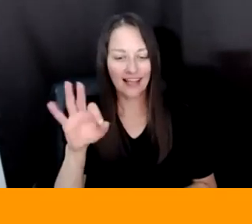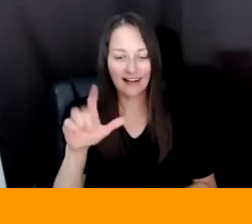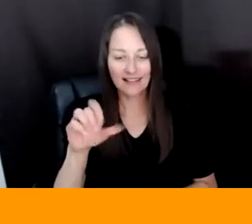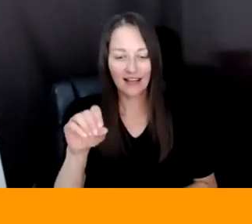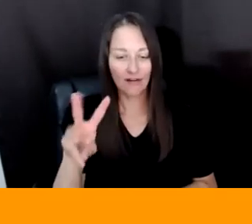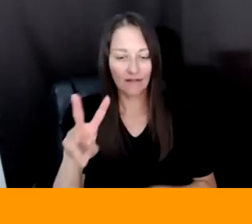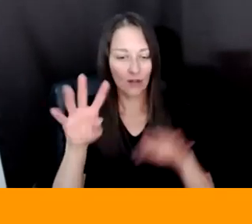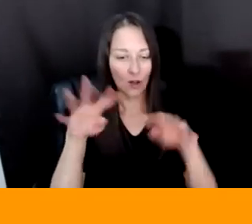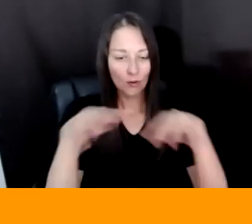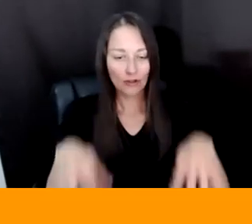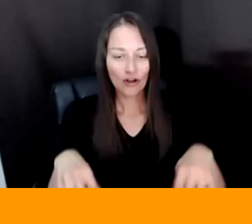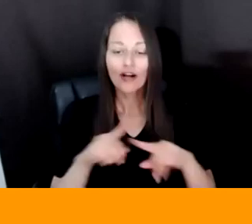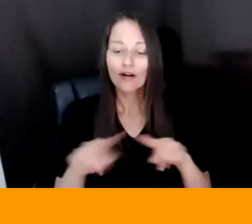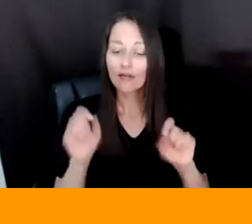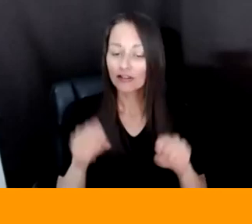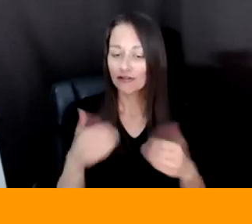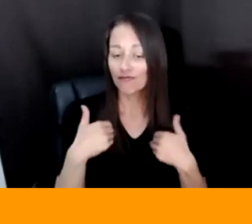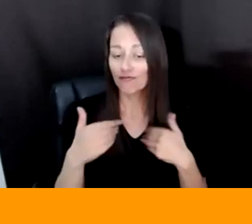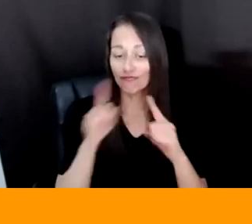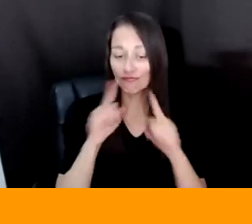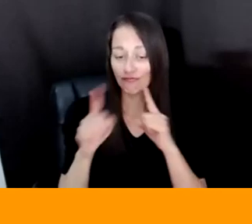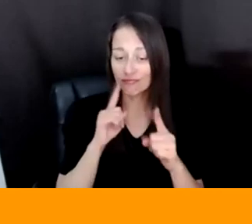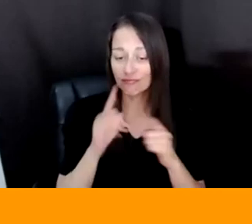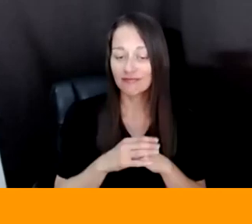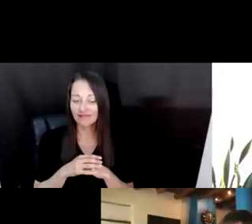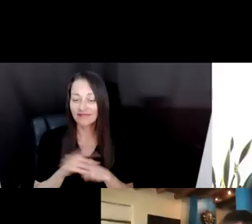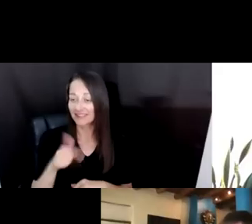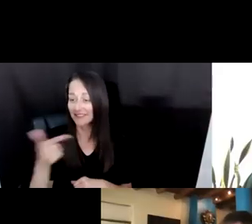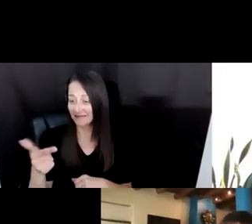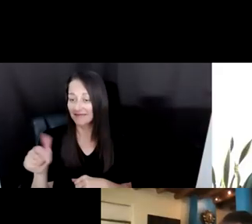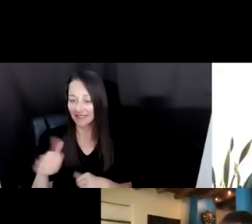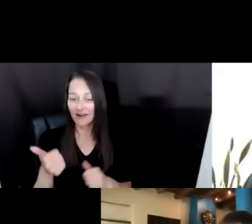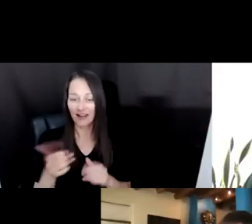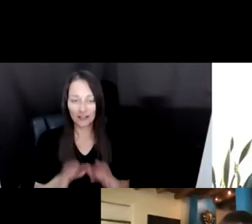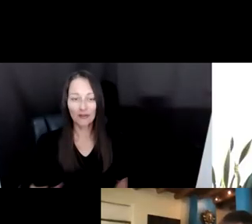CONVERSATION. AND AS YOU KNOW STEPHANIE KNOWS AS WELL HAVING A CONVERSATION WITH AN AI IS